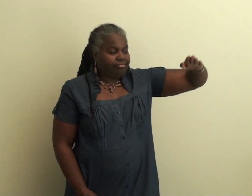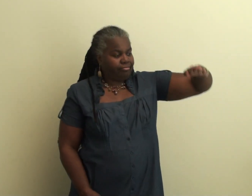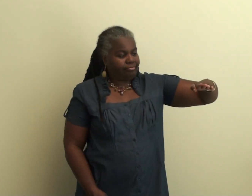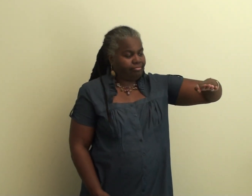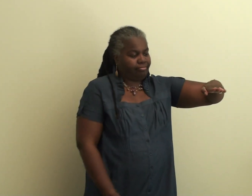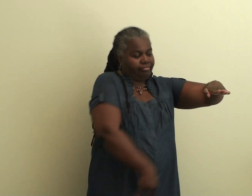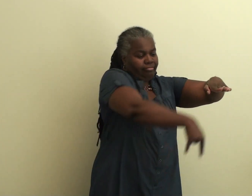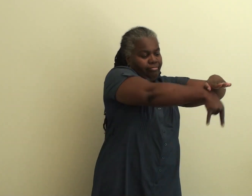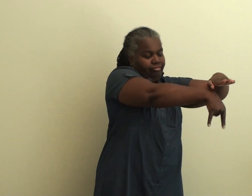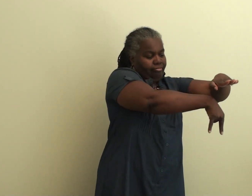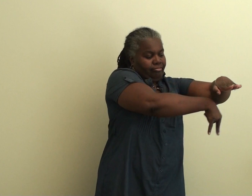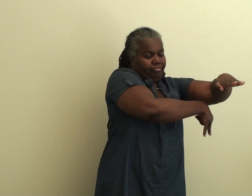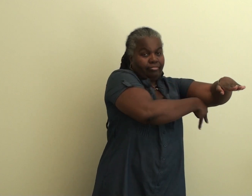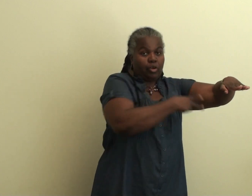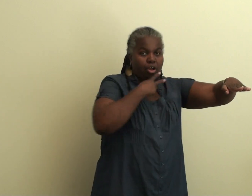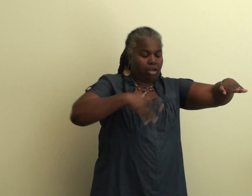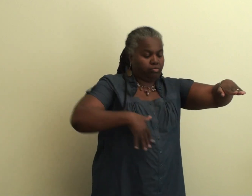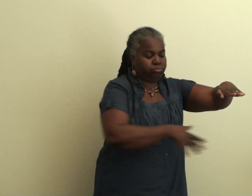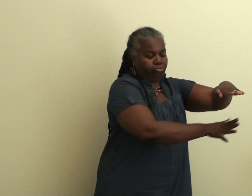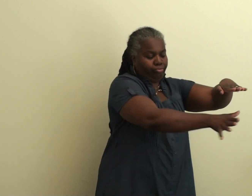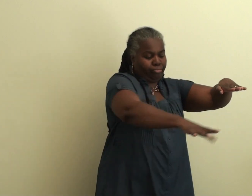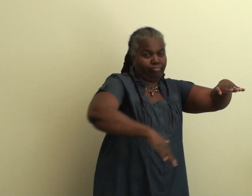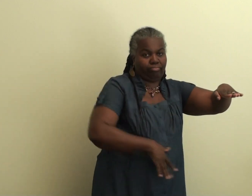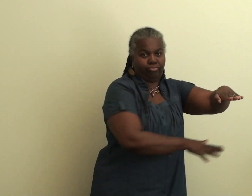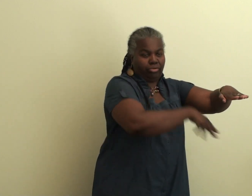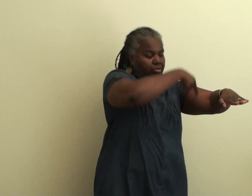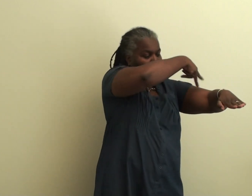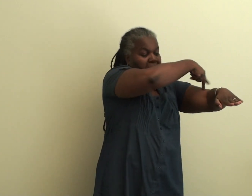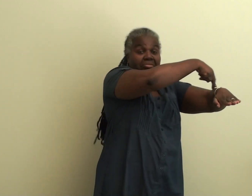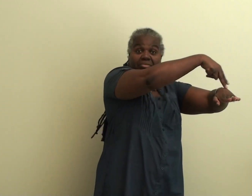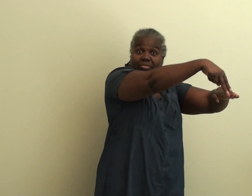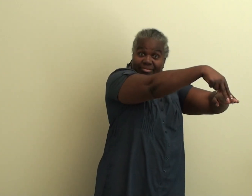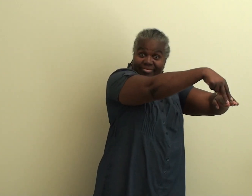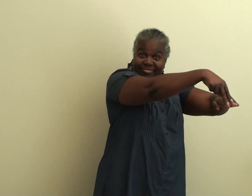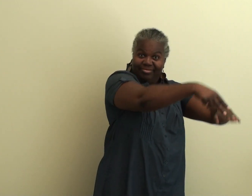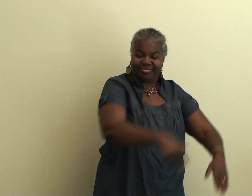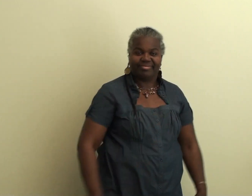And they can also be found near piers, which are structures that are built starting over